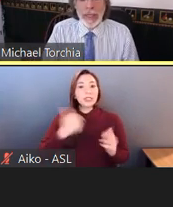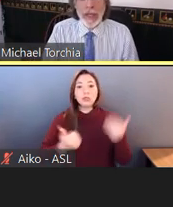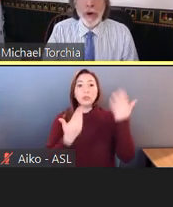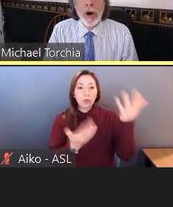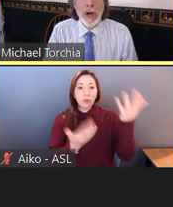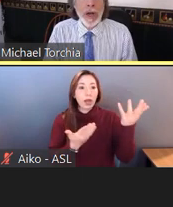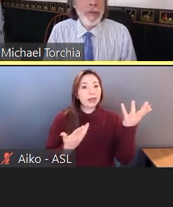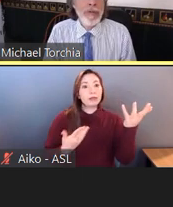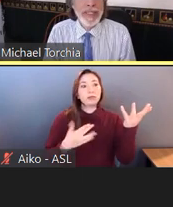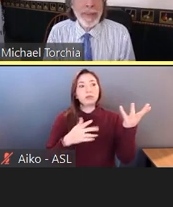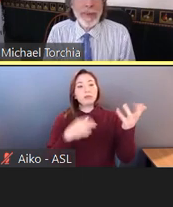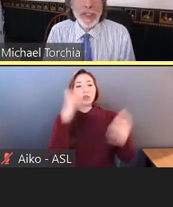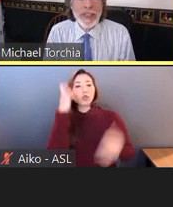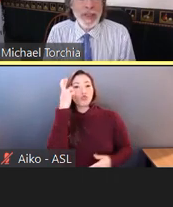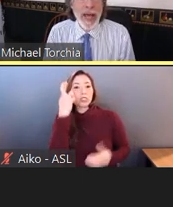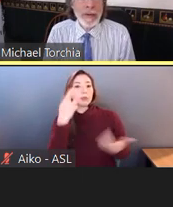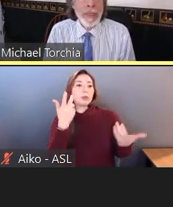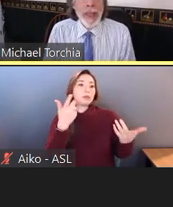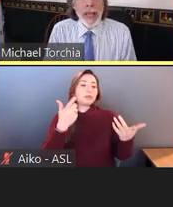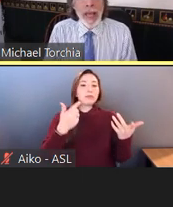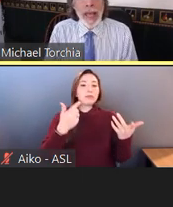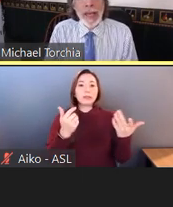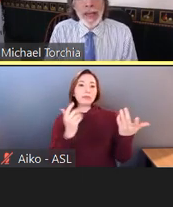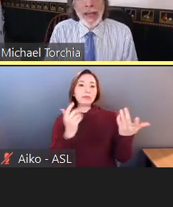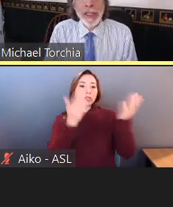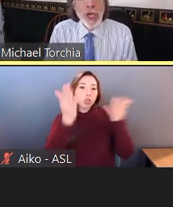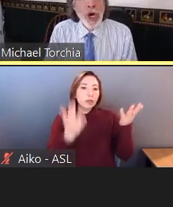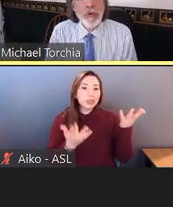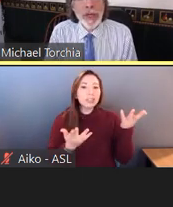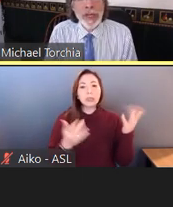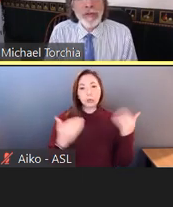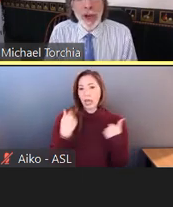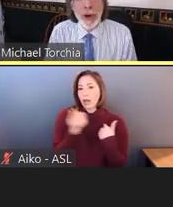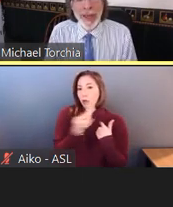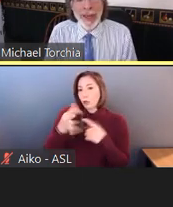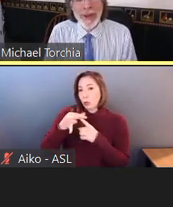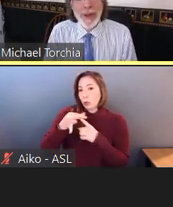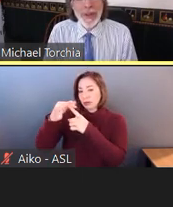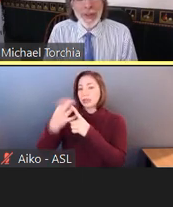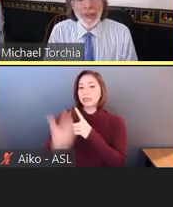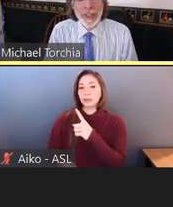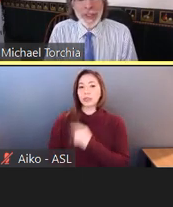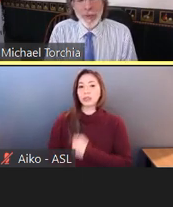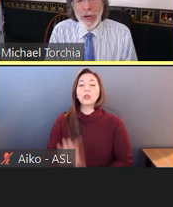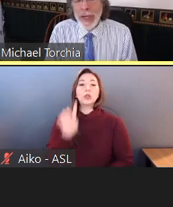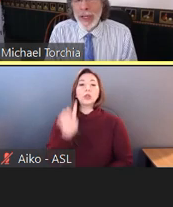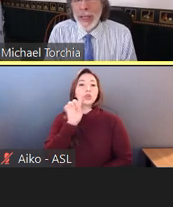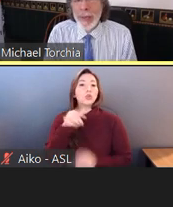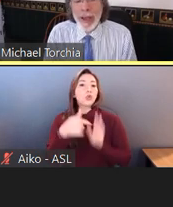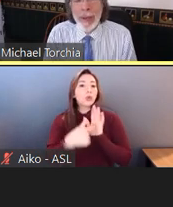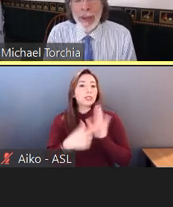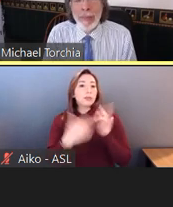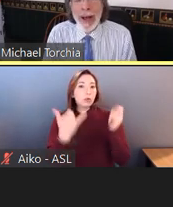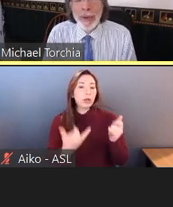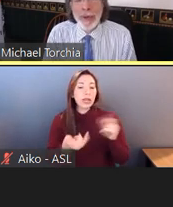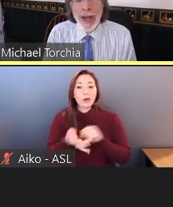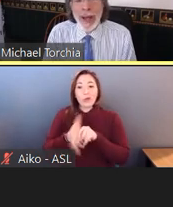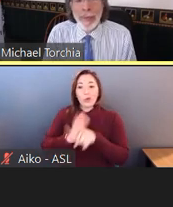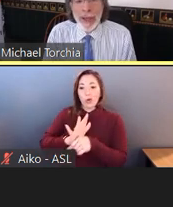There are a couple of exceptions to that. And in this COVID environment, this is really becoming a popular topic